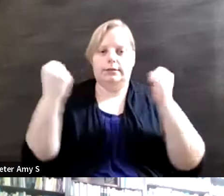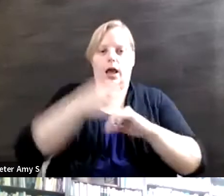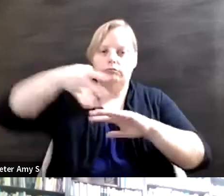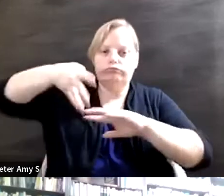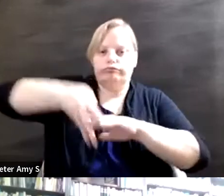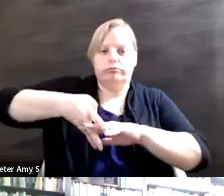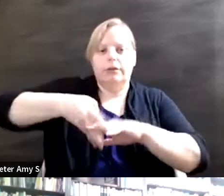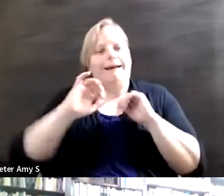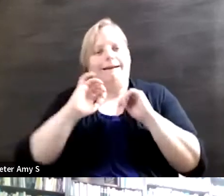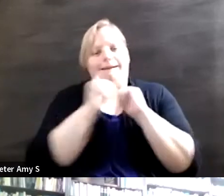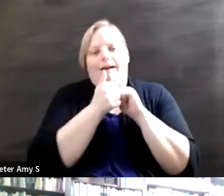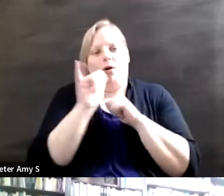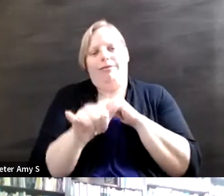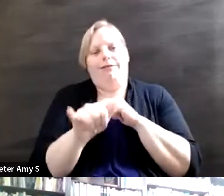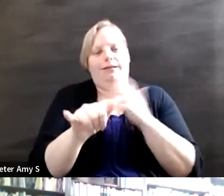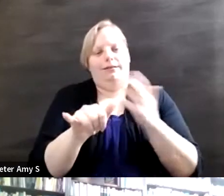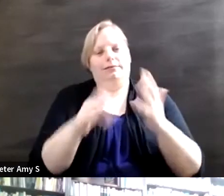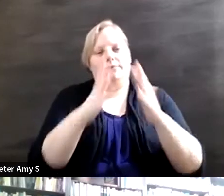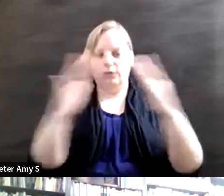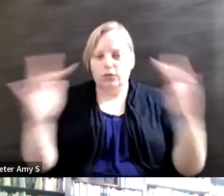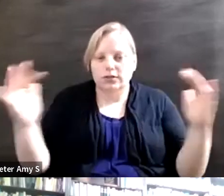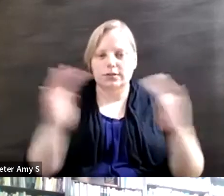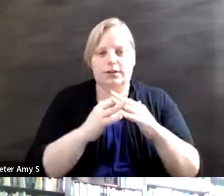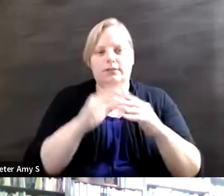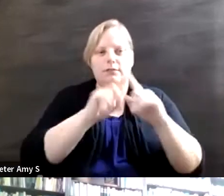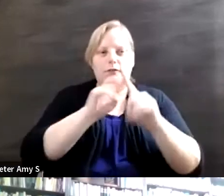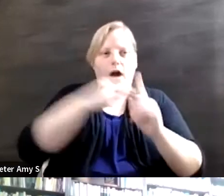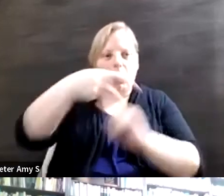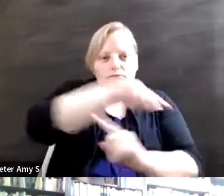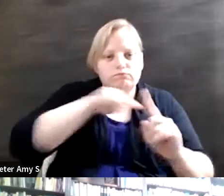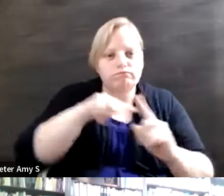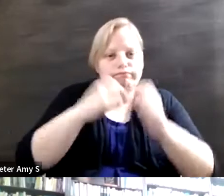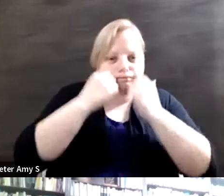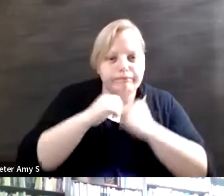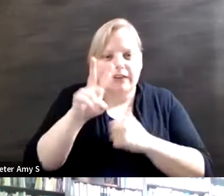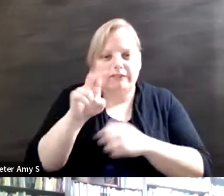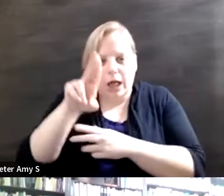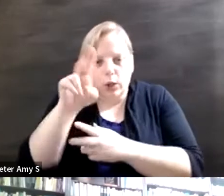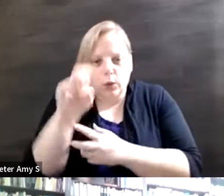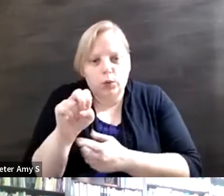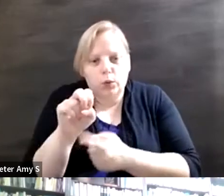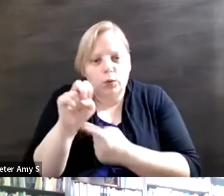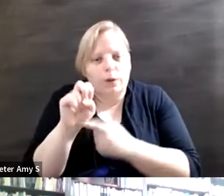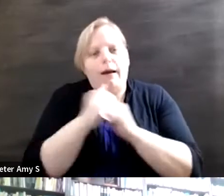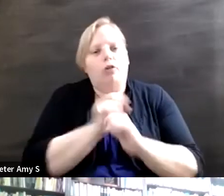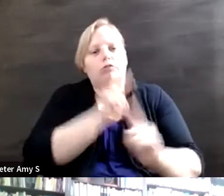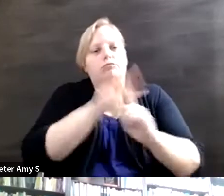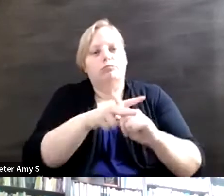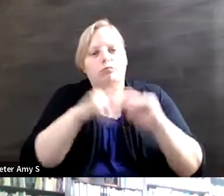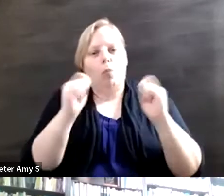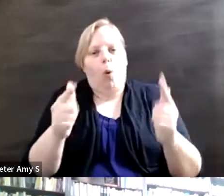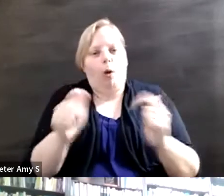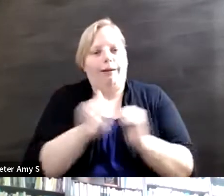get that embrace of diversity of value, of value added, across the board and as Mallory correctly